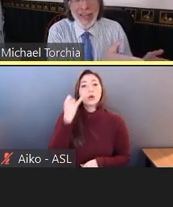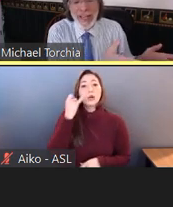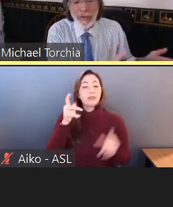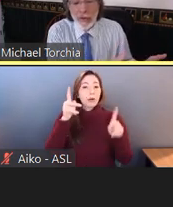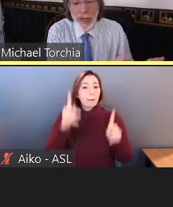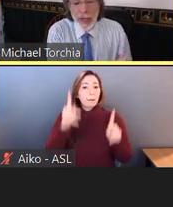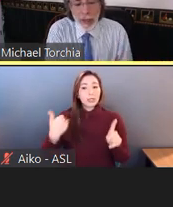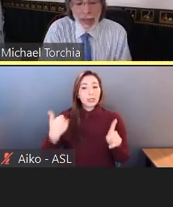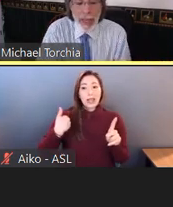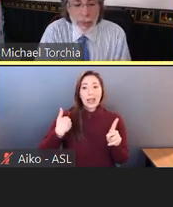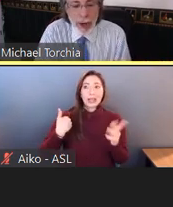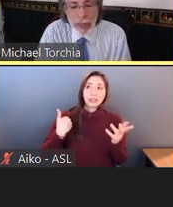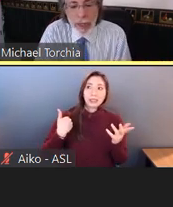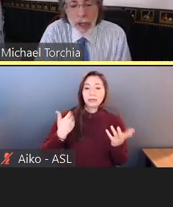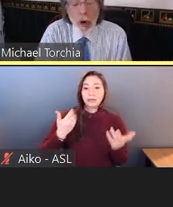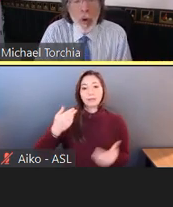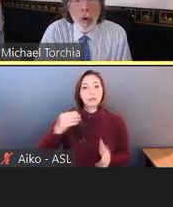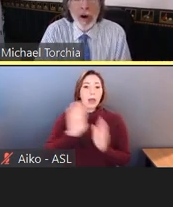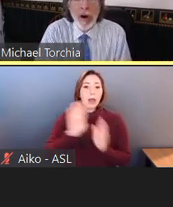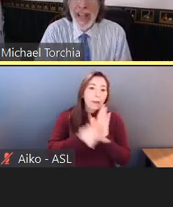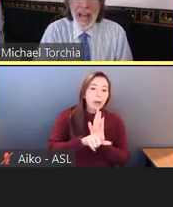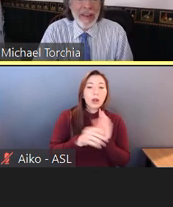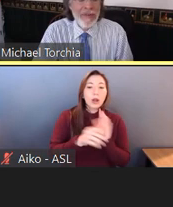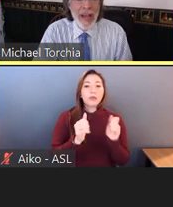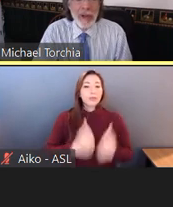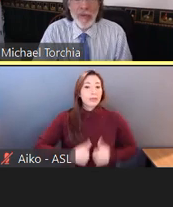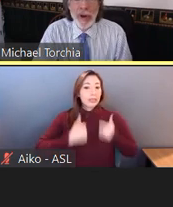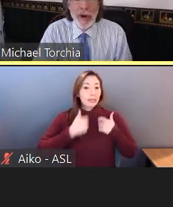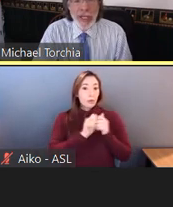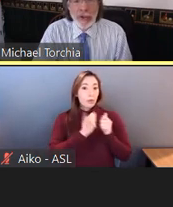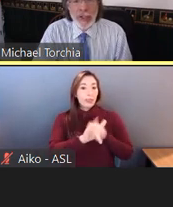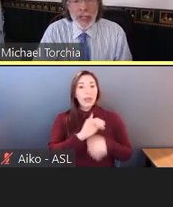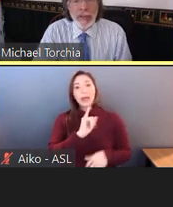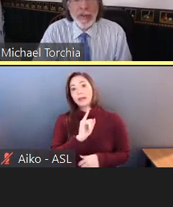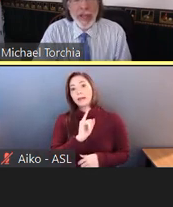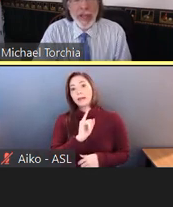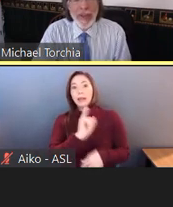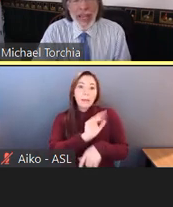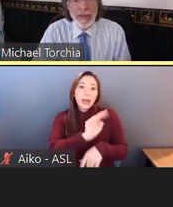a history of that impairment or-- and I find this very interesting, this line of cases